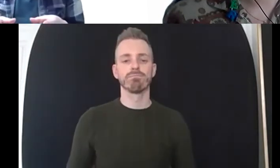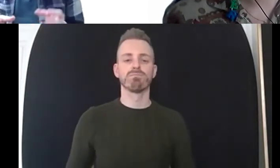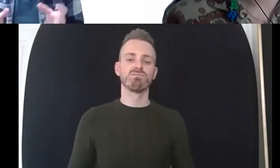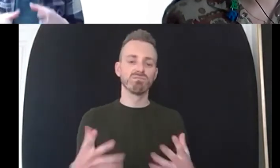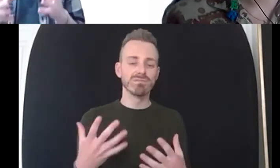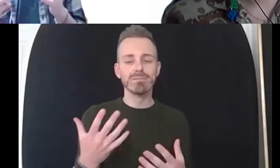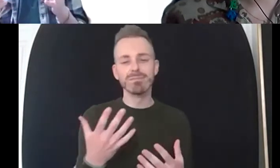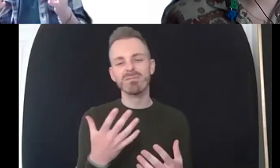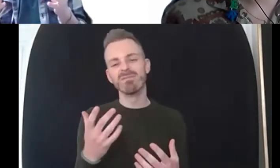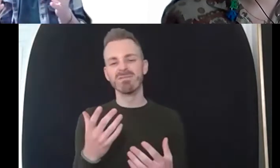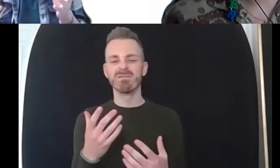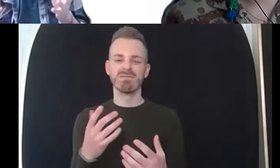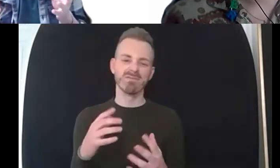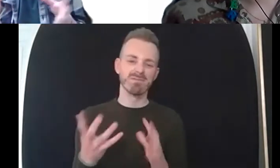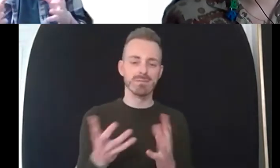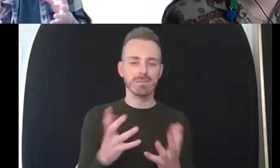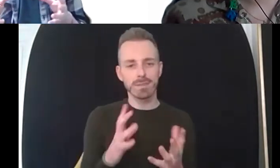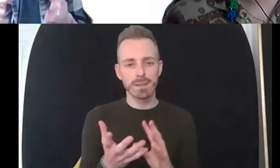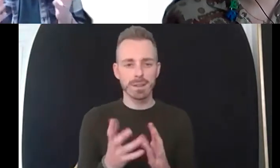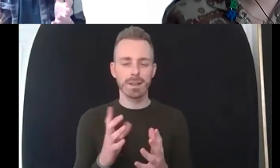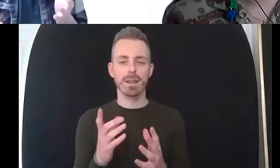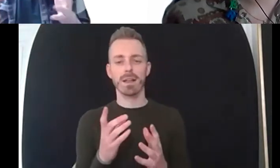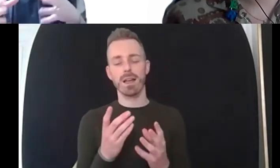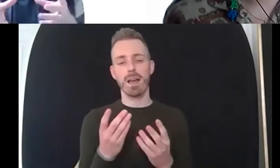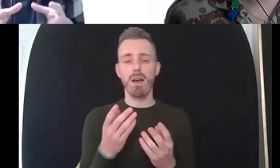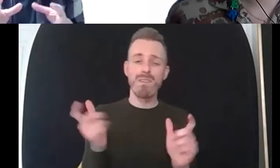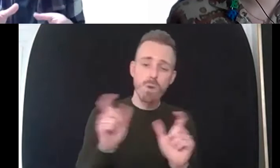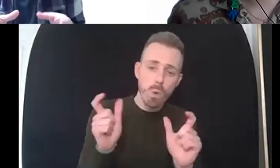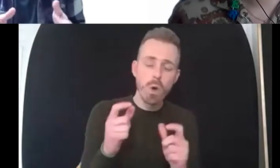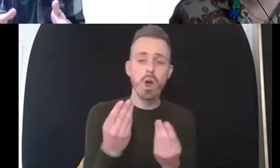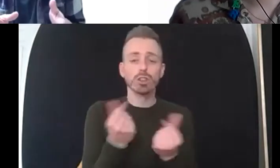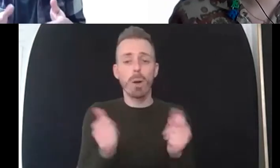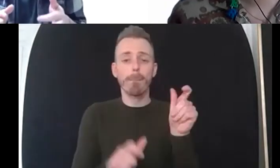you know i i i'm i like to think i'm social but i'm probably slightly anti-social occasion